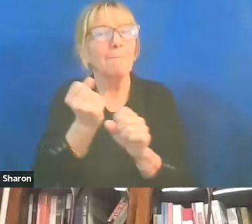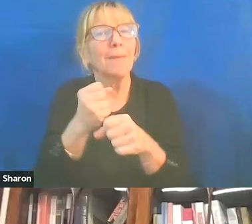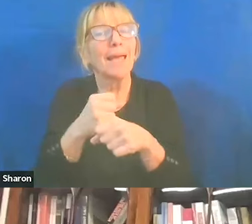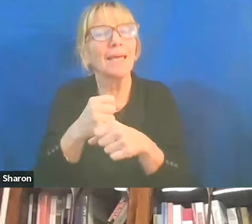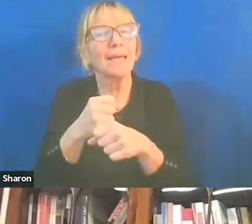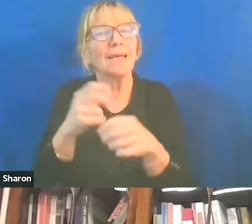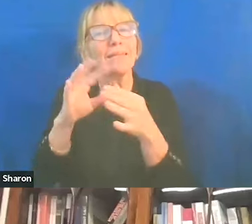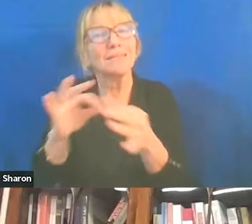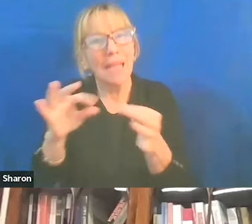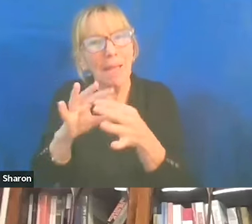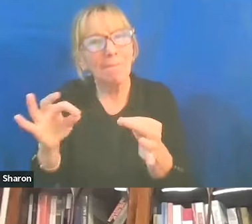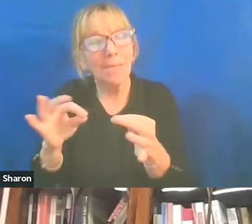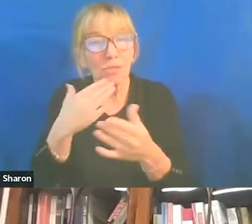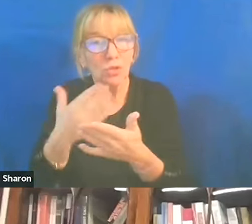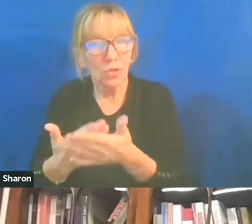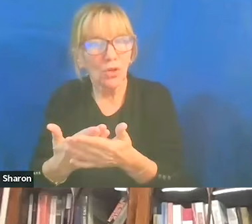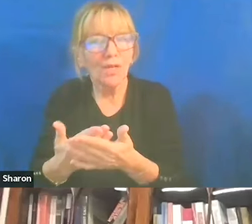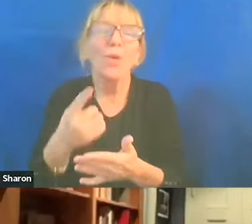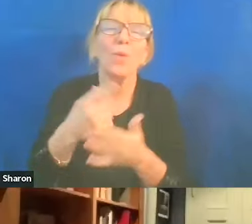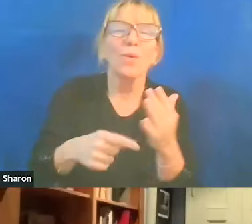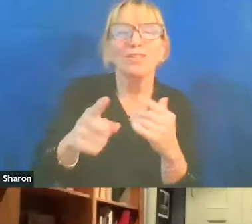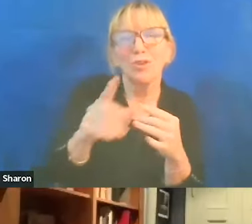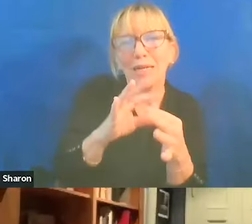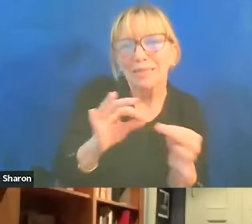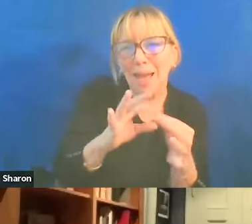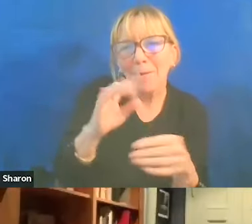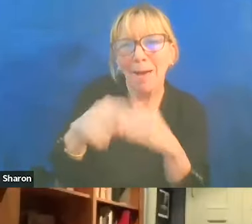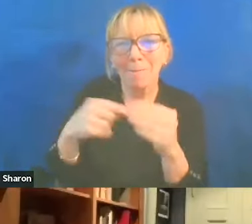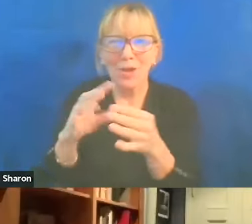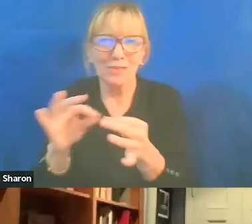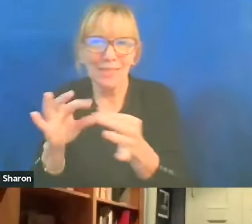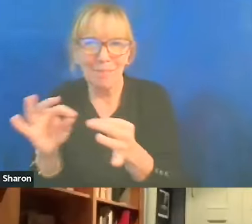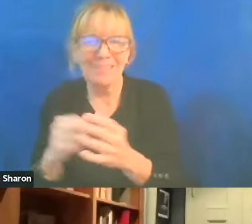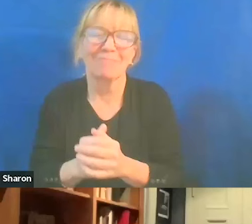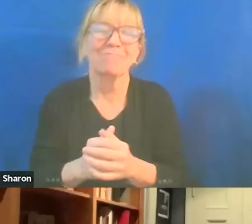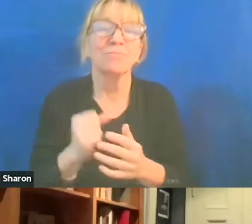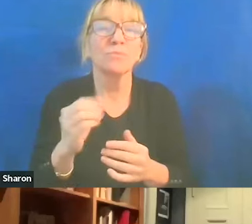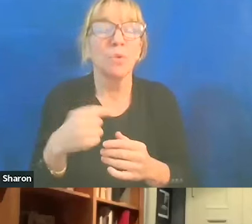What's your statement on statements? Well, I think people sort of see it as a symbol.